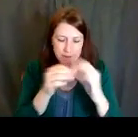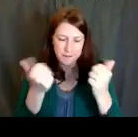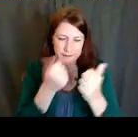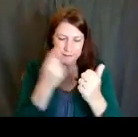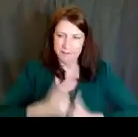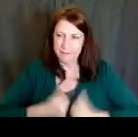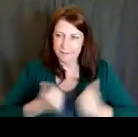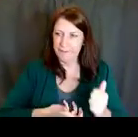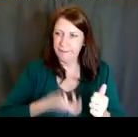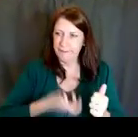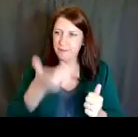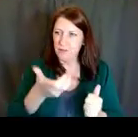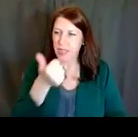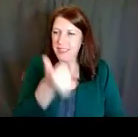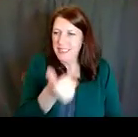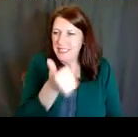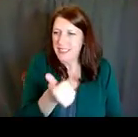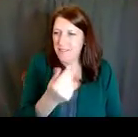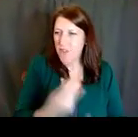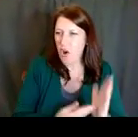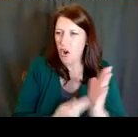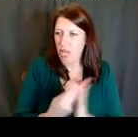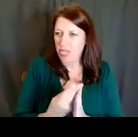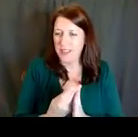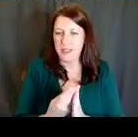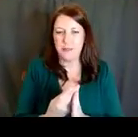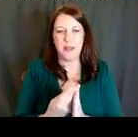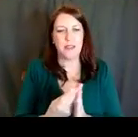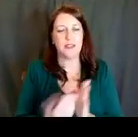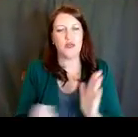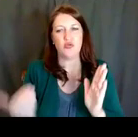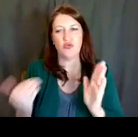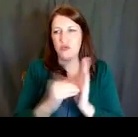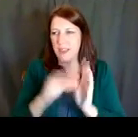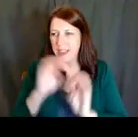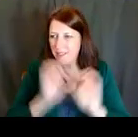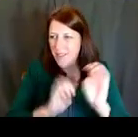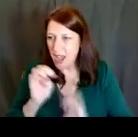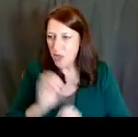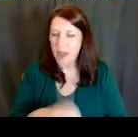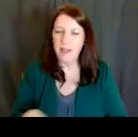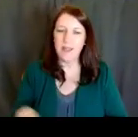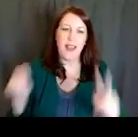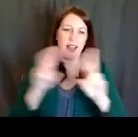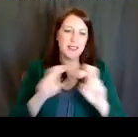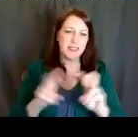And we can't say it enough, but it's important to re-evaluate and assess your strategies and plans along the way.